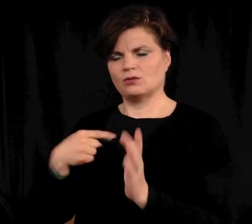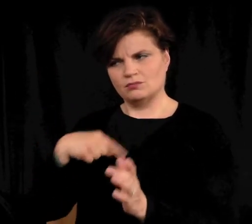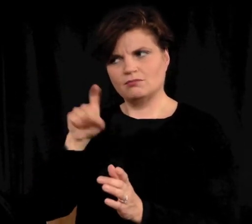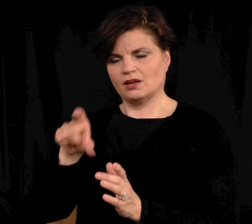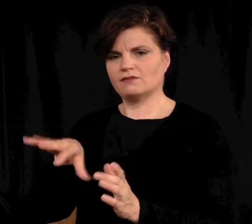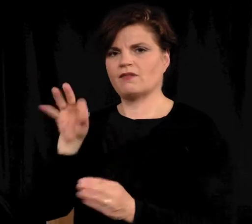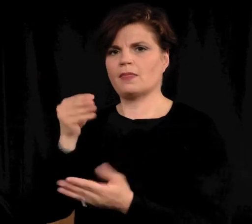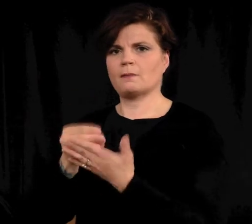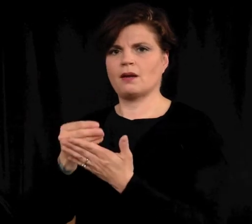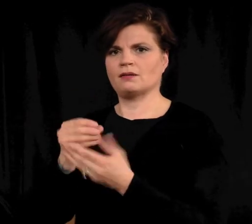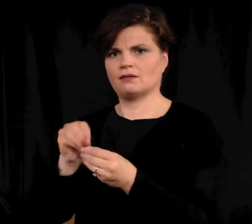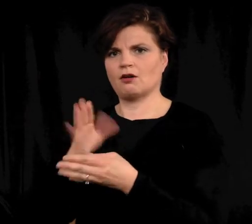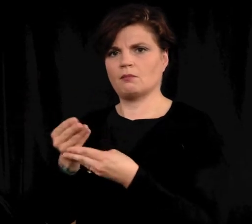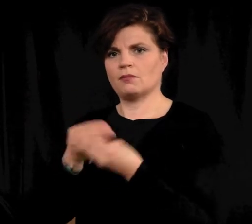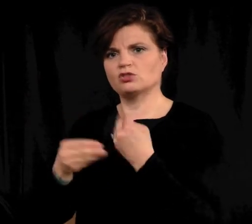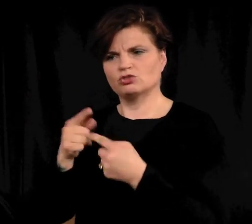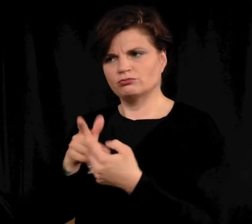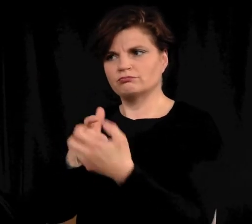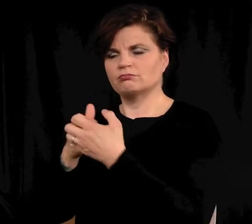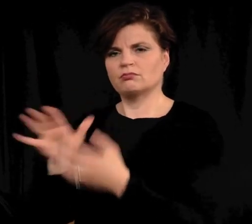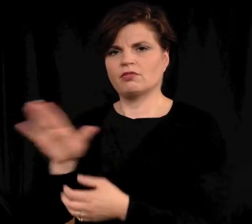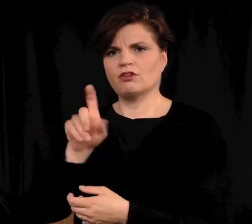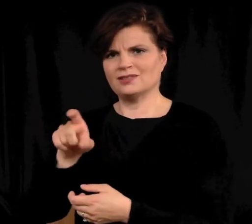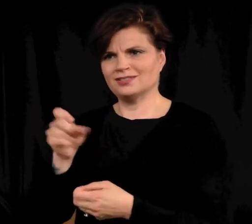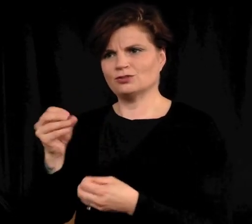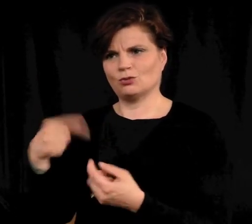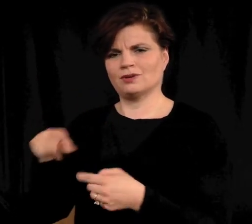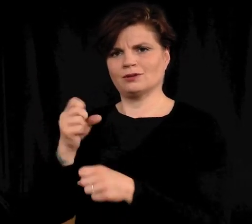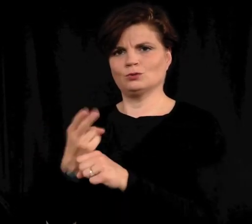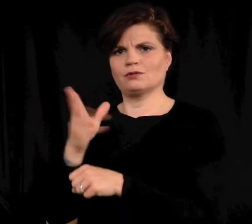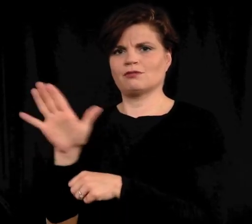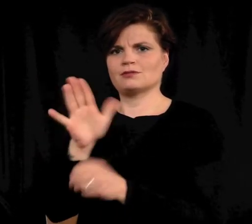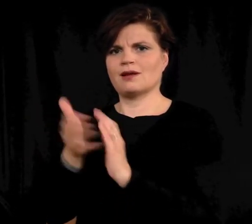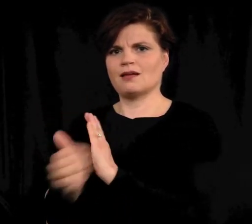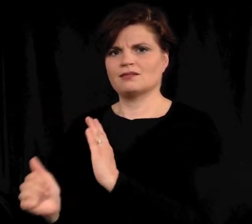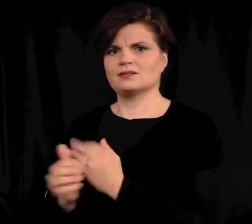We need to find the money in our budget to meet their needs so we can benefit from their talents.